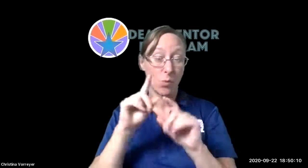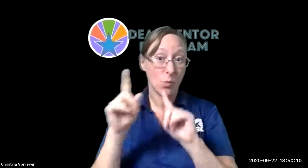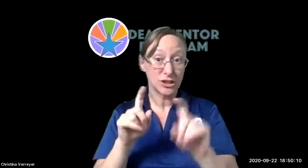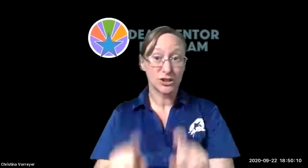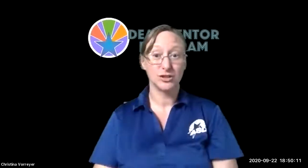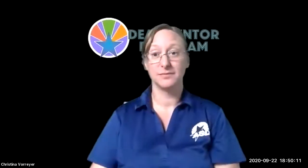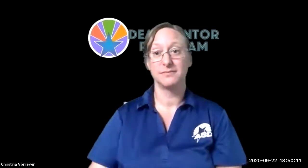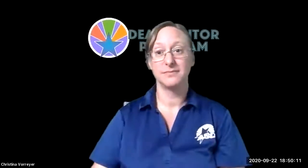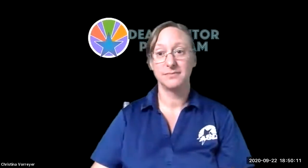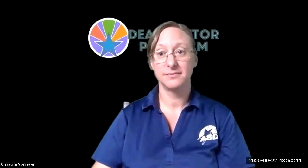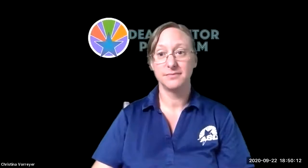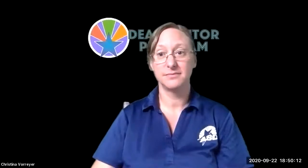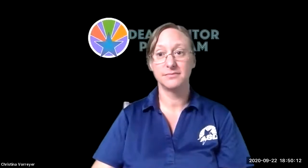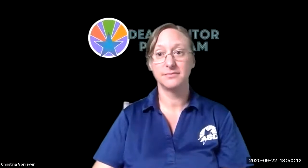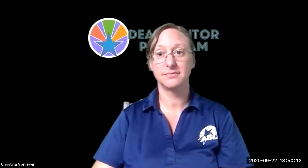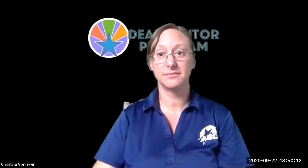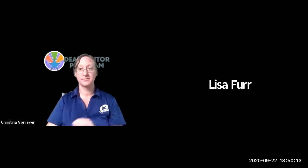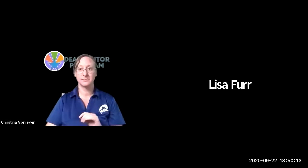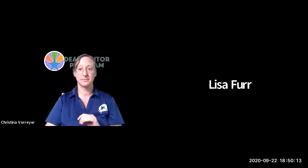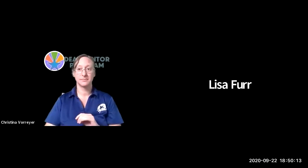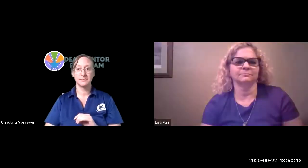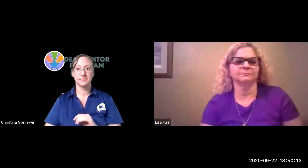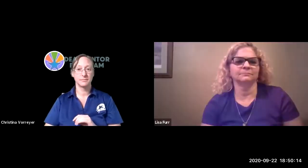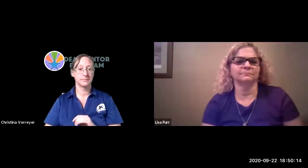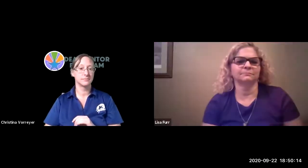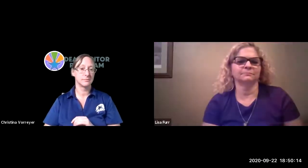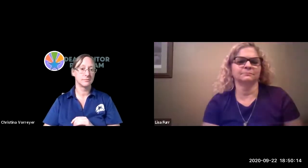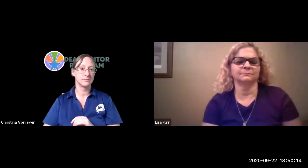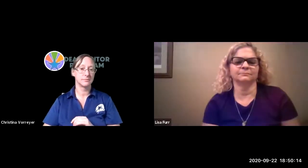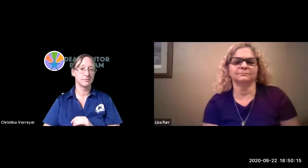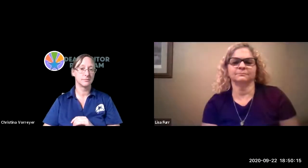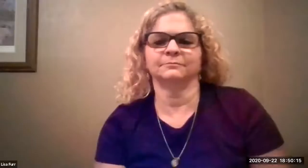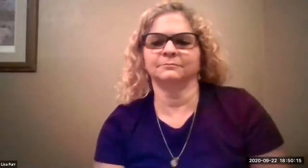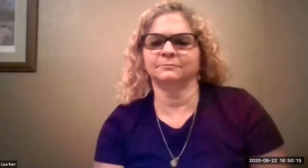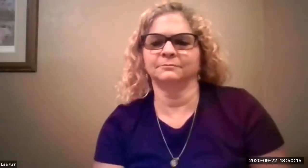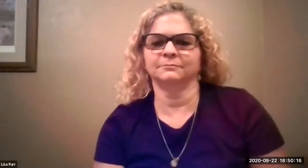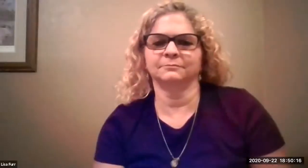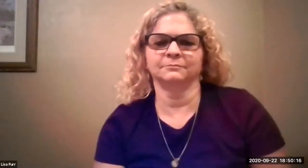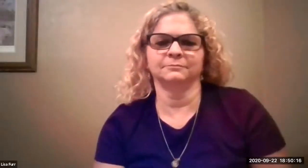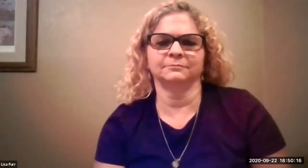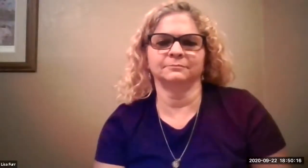messaging and i'll let lisa take over to see if there are any further questions